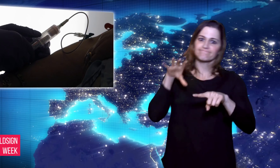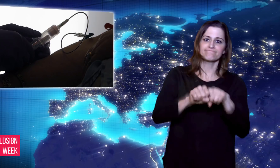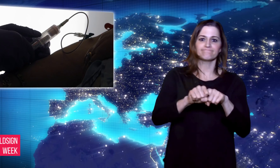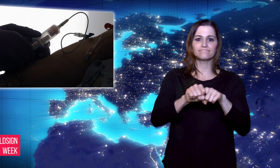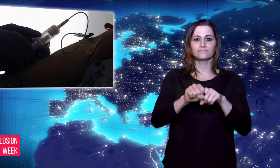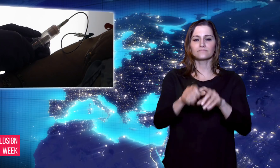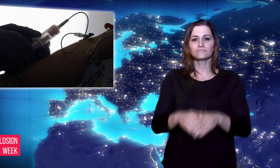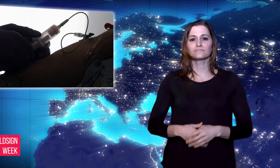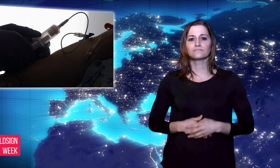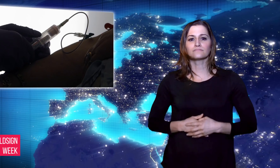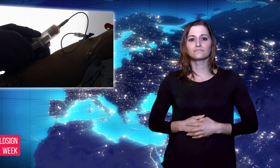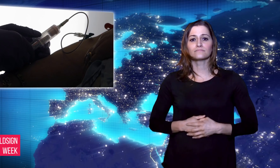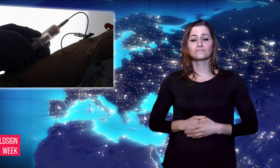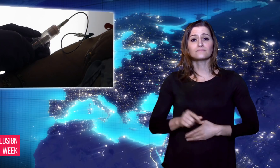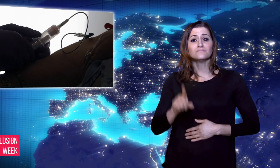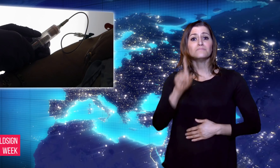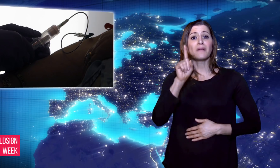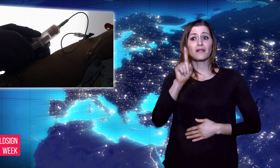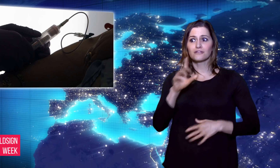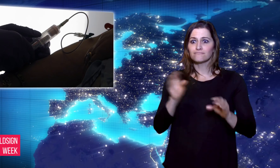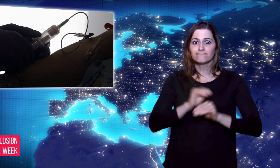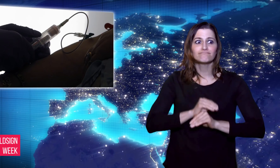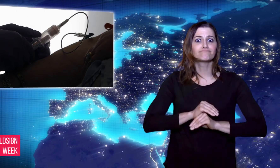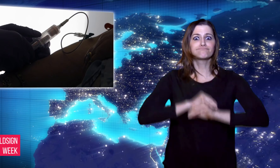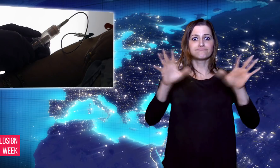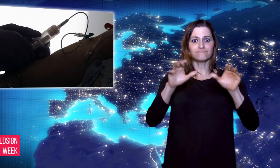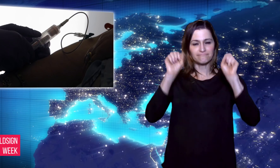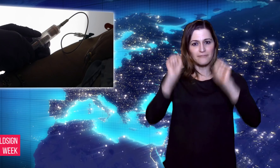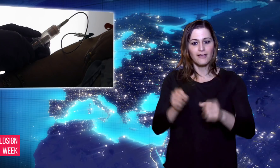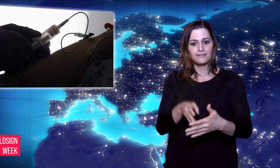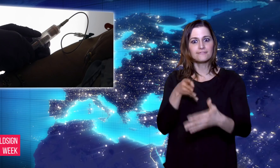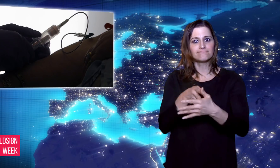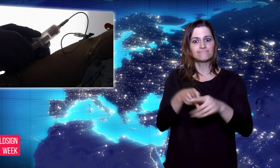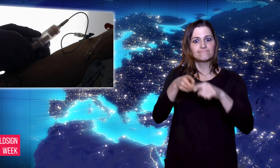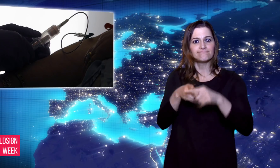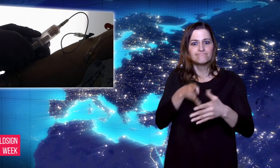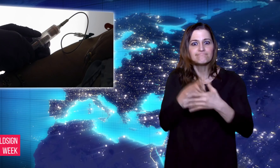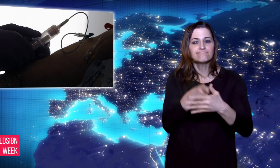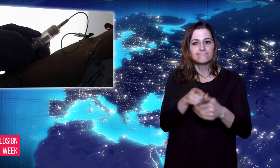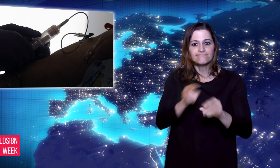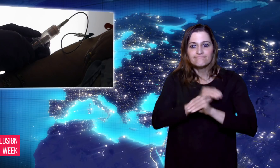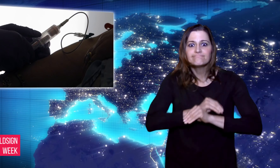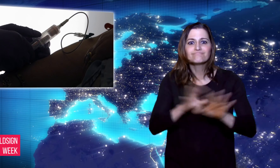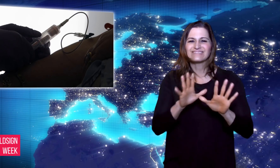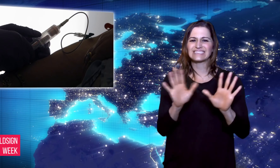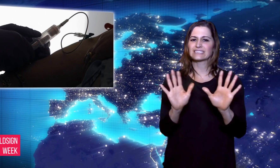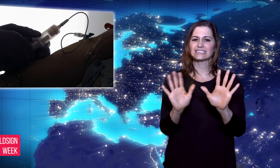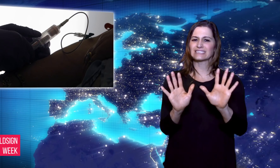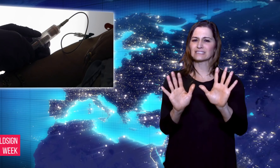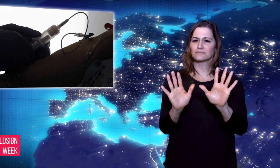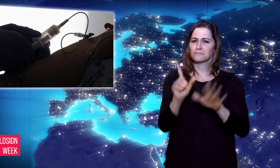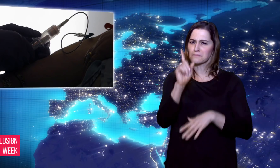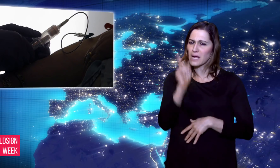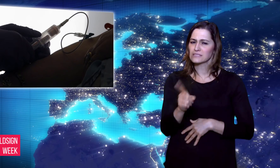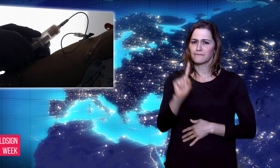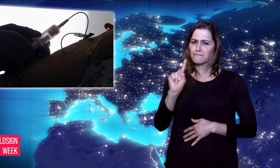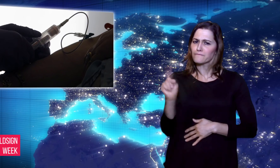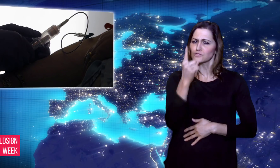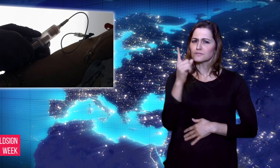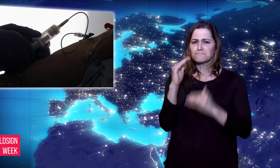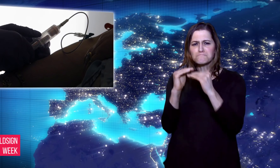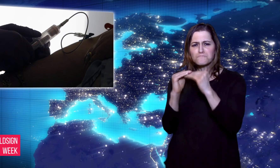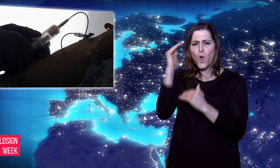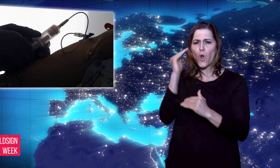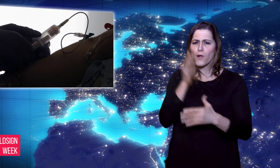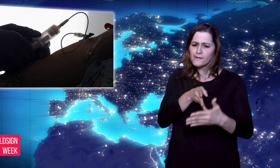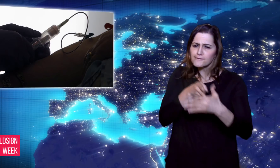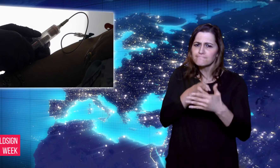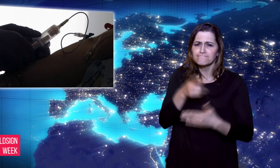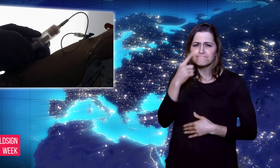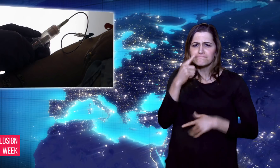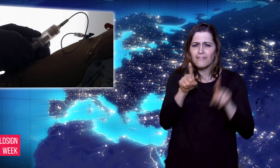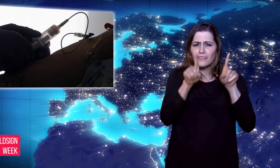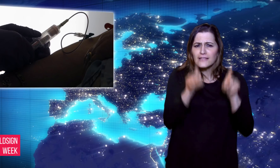Taiwanese company, CellMax Life, did,